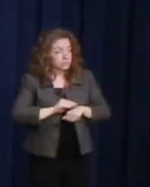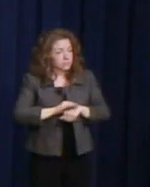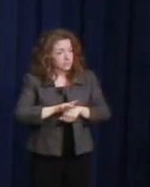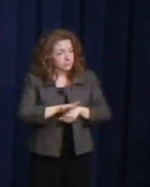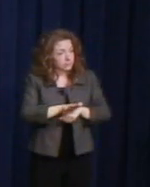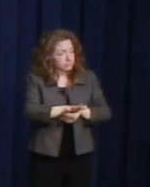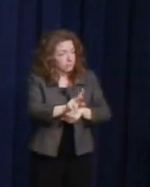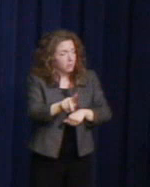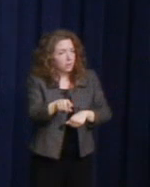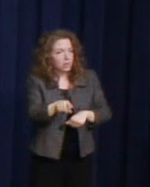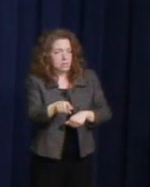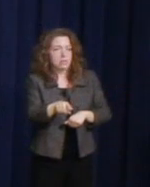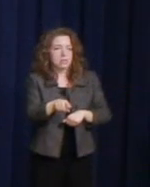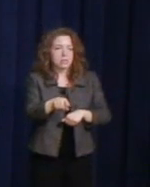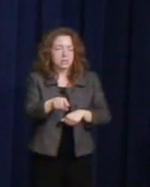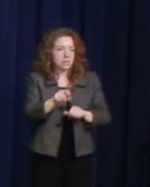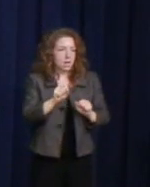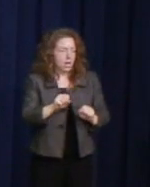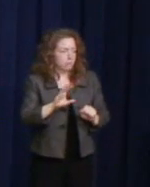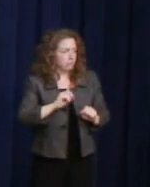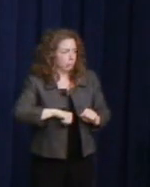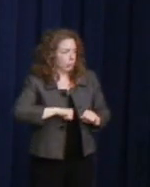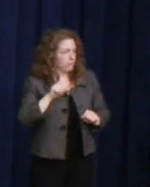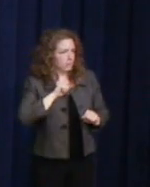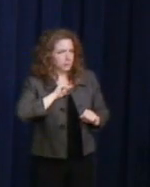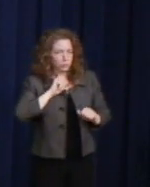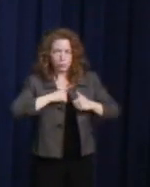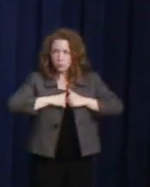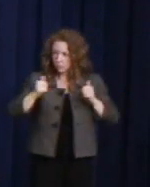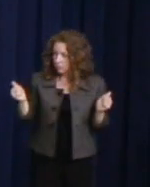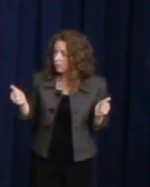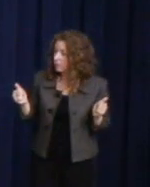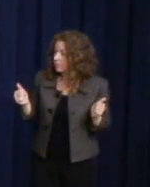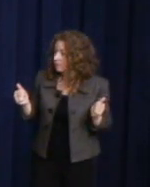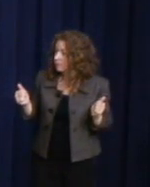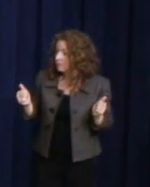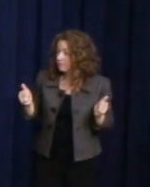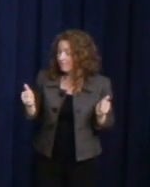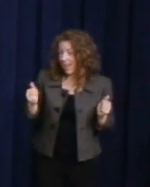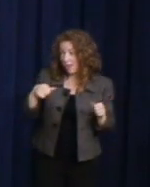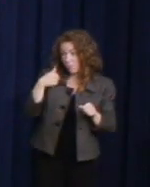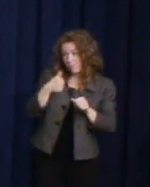And let's be clear, as you've heard from Stuart, it was difficult back then.